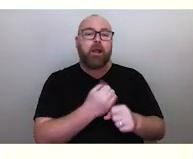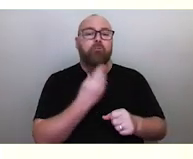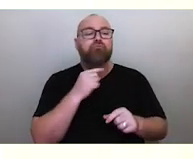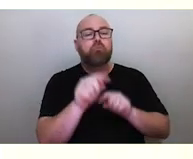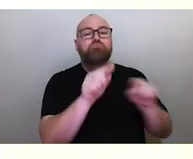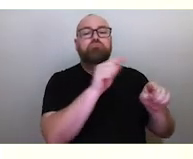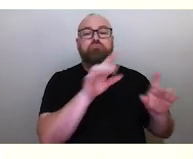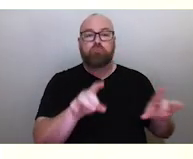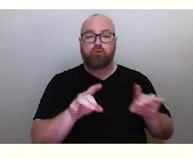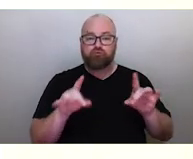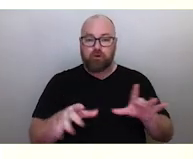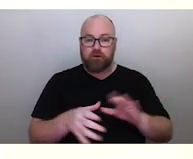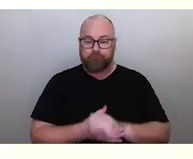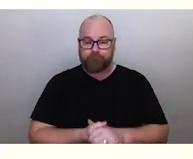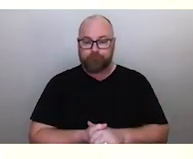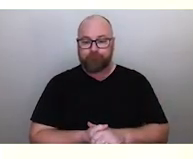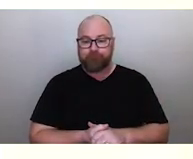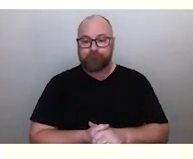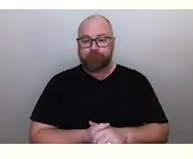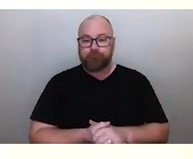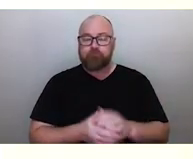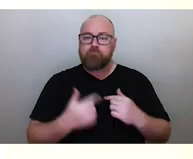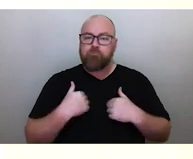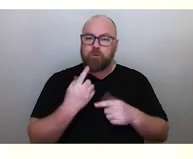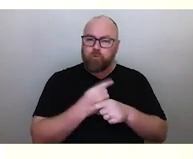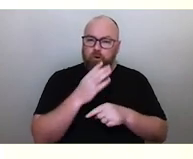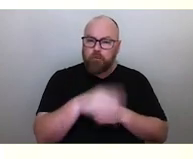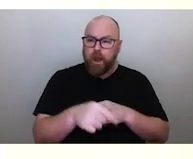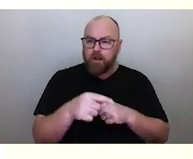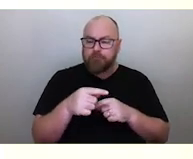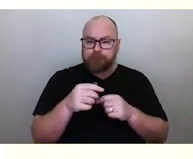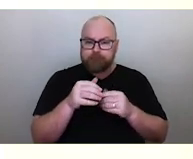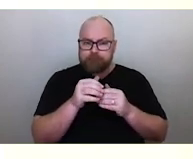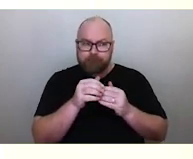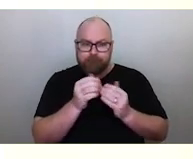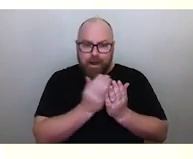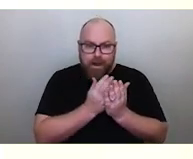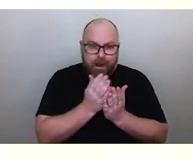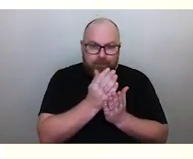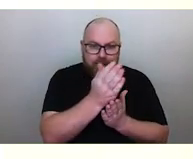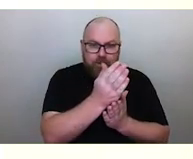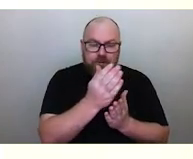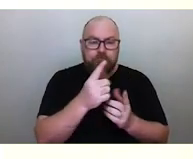And what I'd like to focus on is a little bit about navigation, but at the underlying foundation